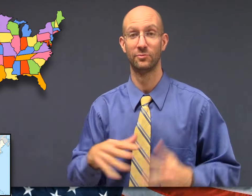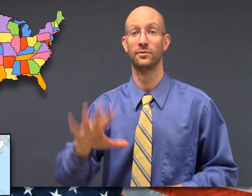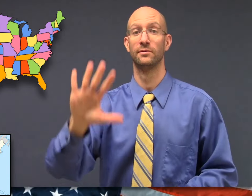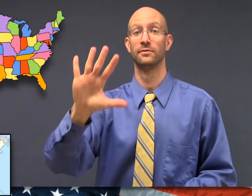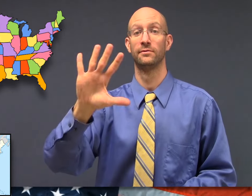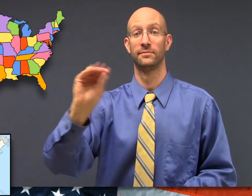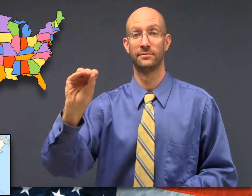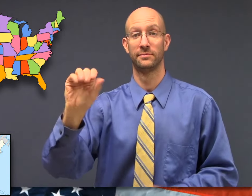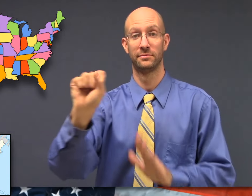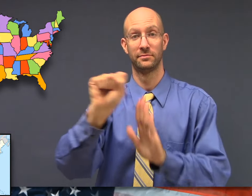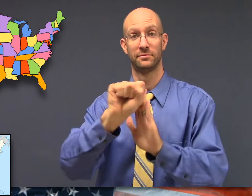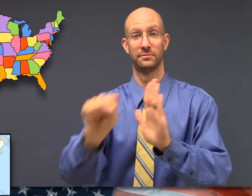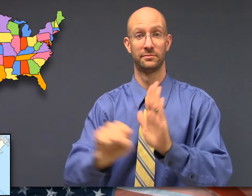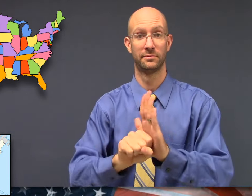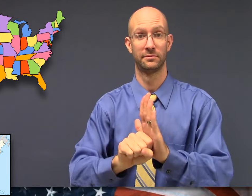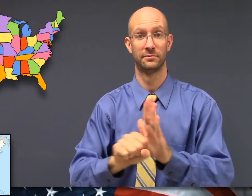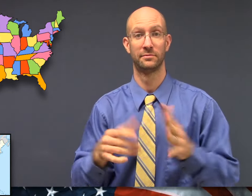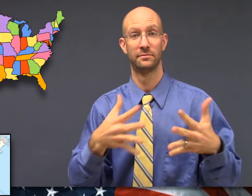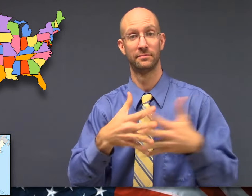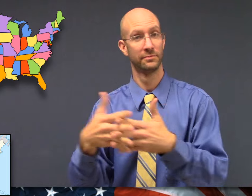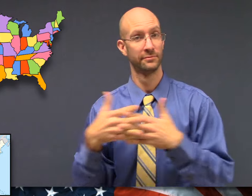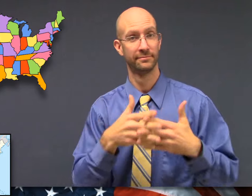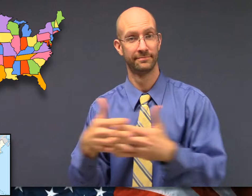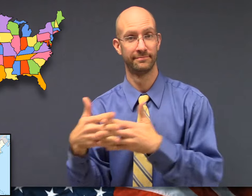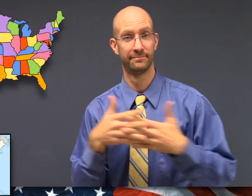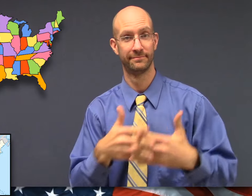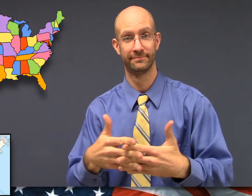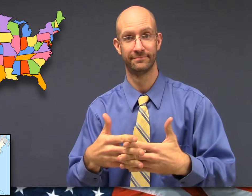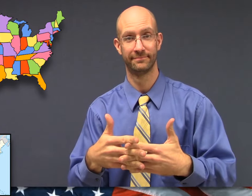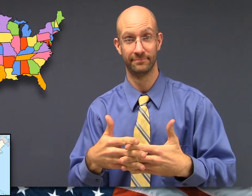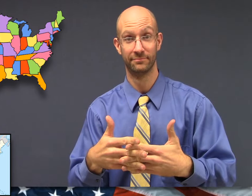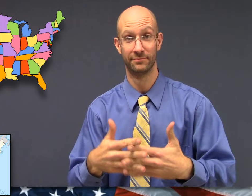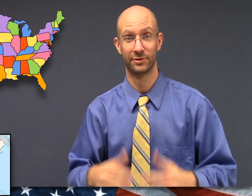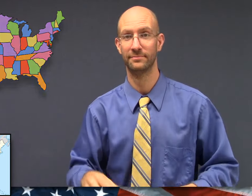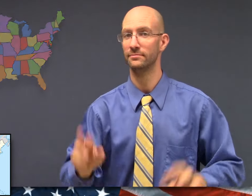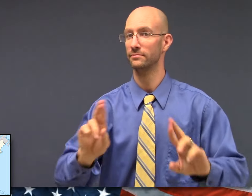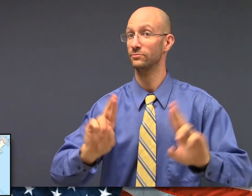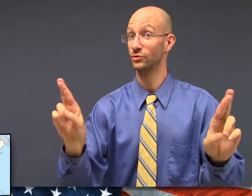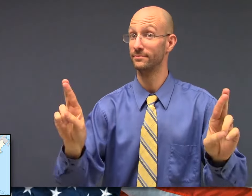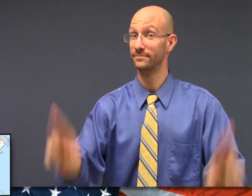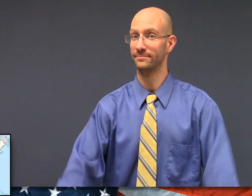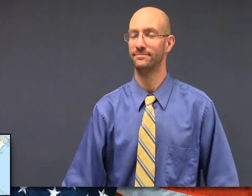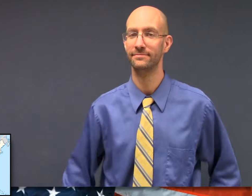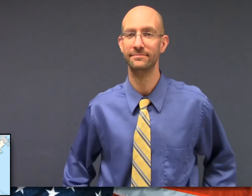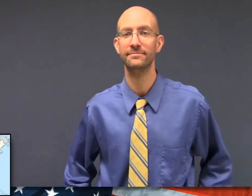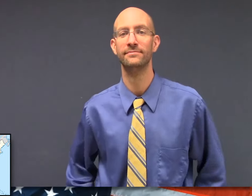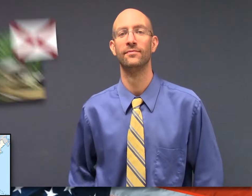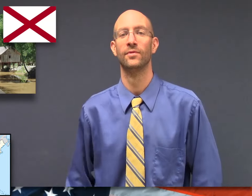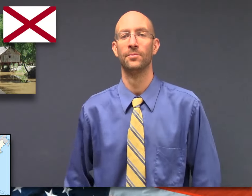50 States of America. Ready?